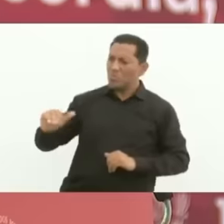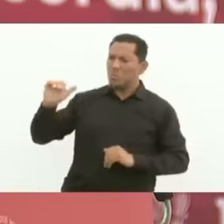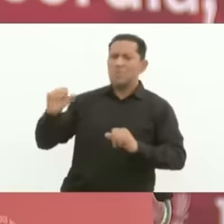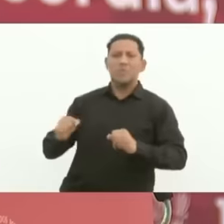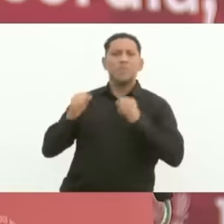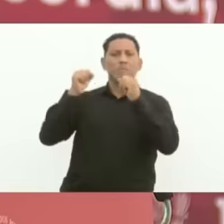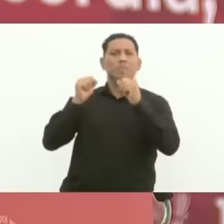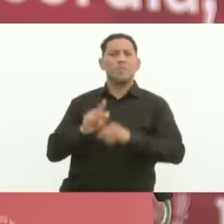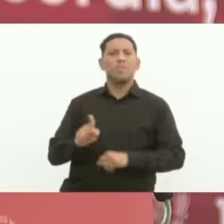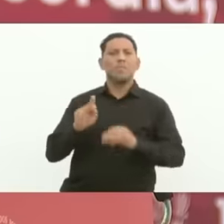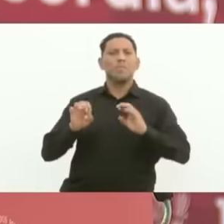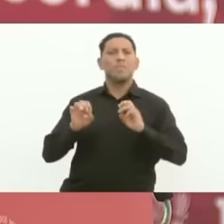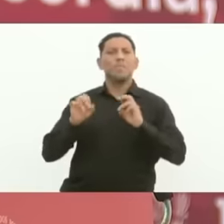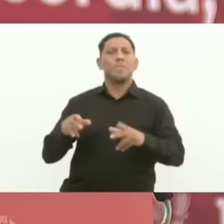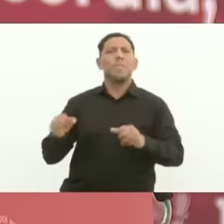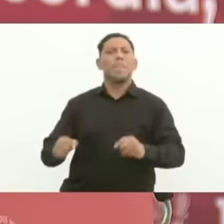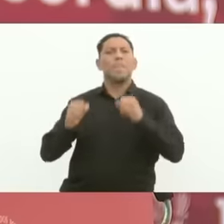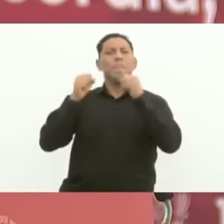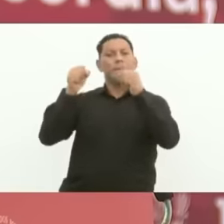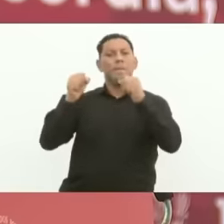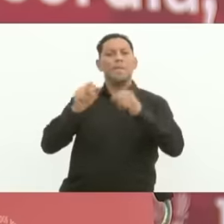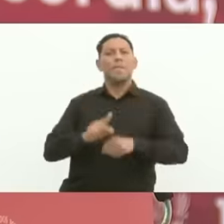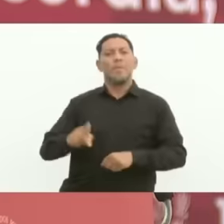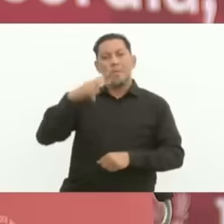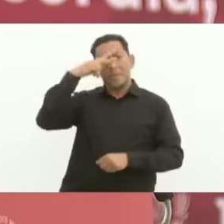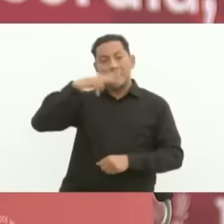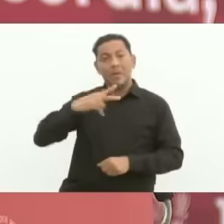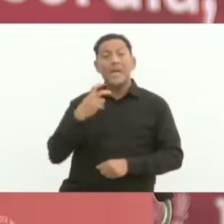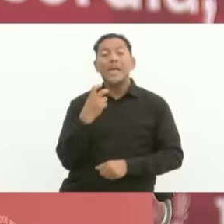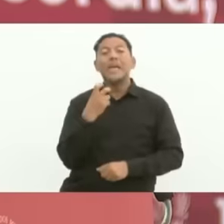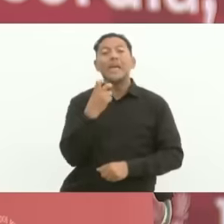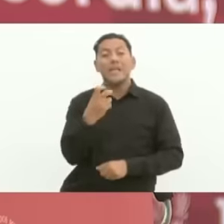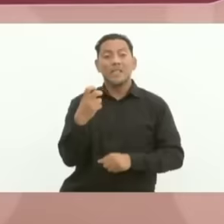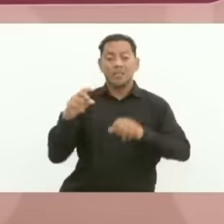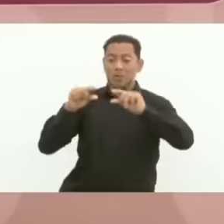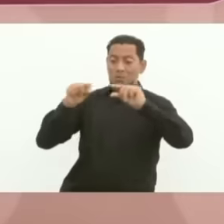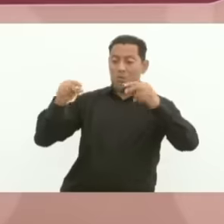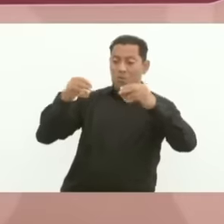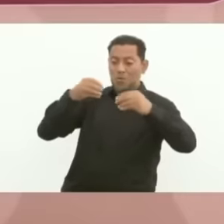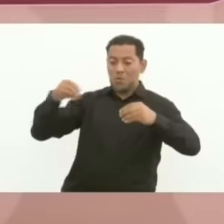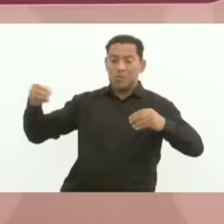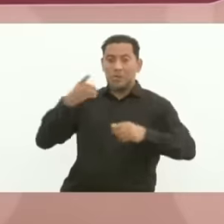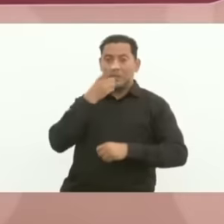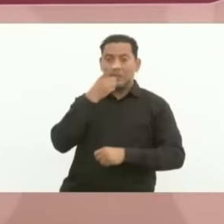Chiapas and long live the people of Mexico that is what What does this great work say about this